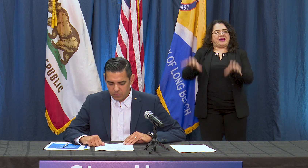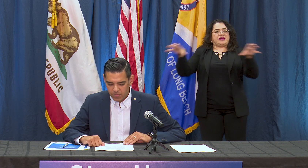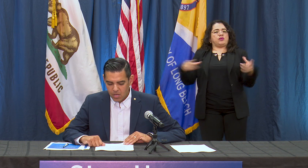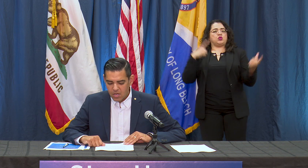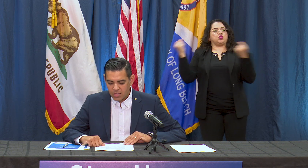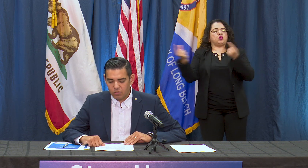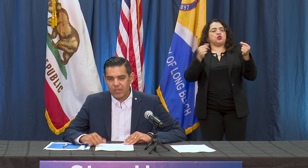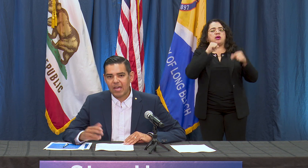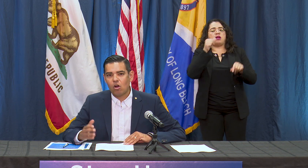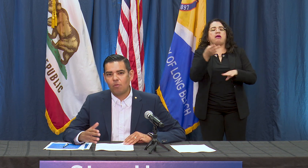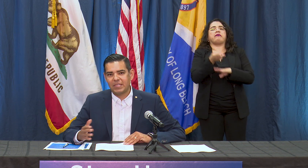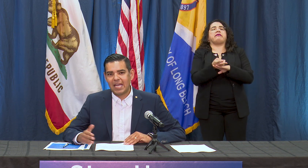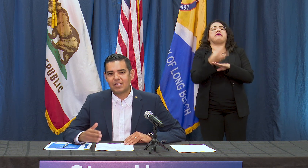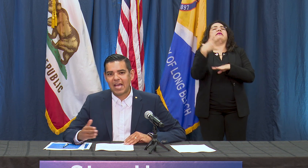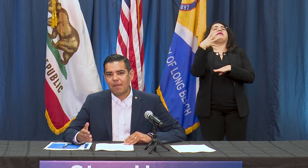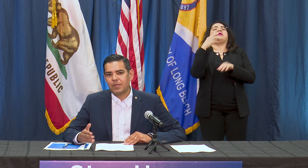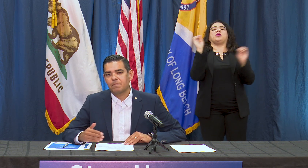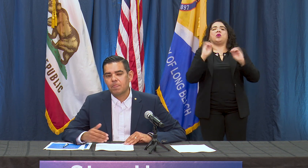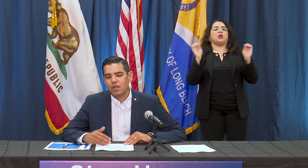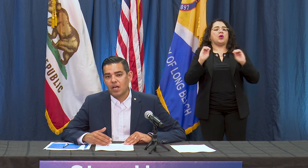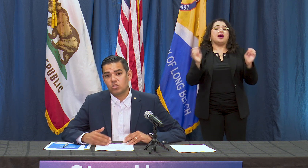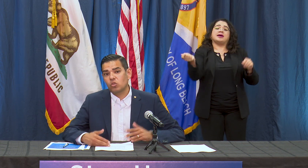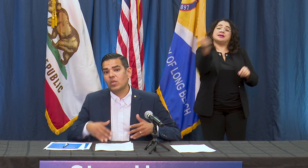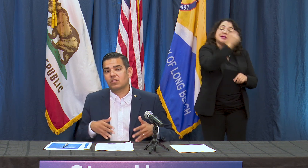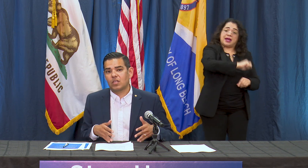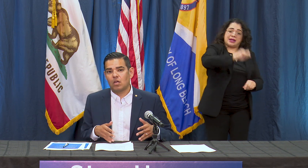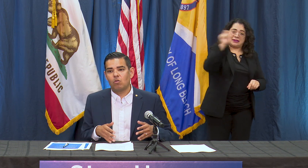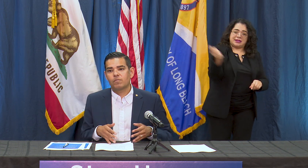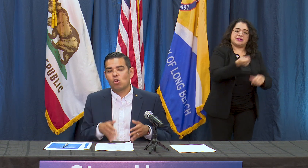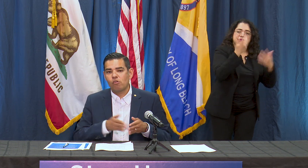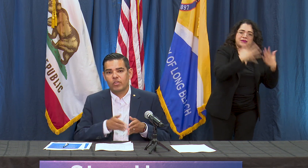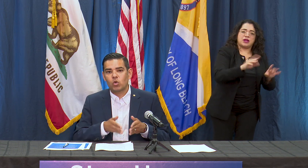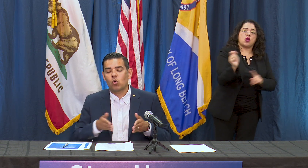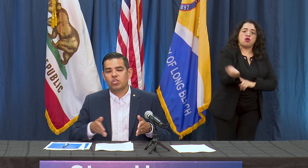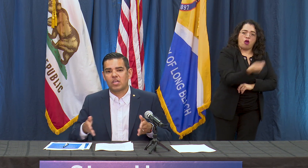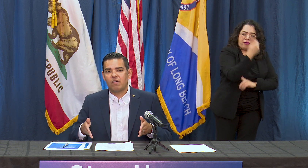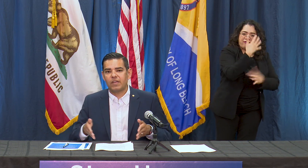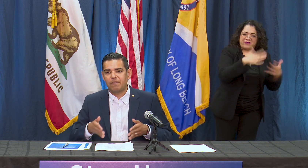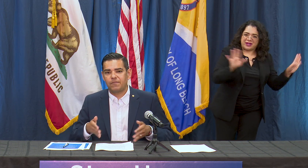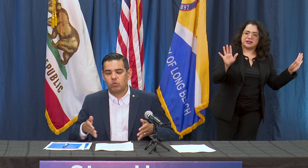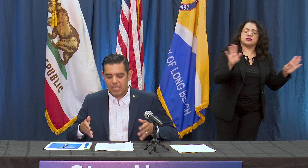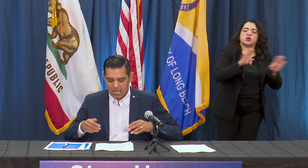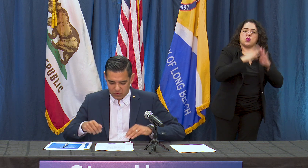and so that all began to happen two weeks ago over the course of a few days